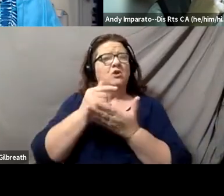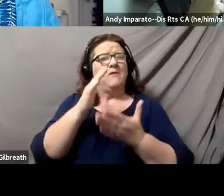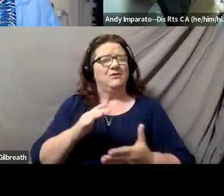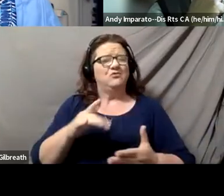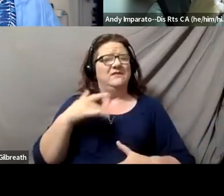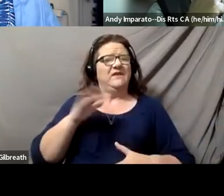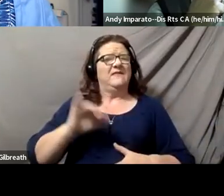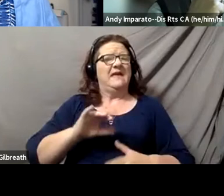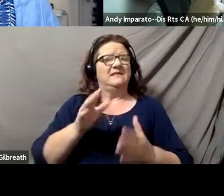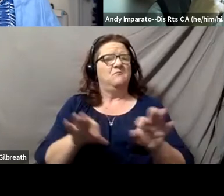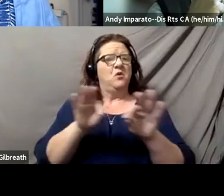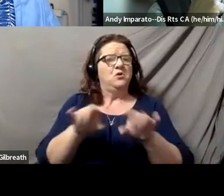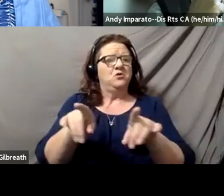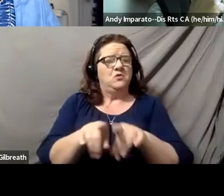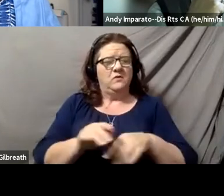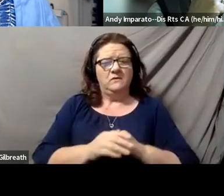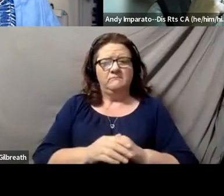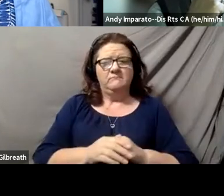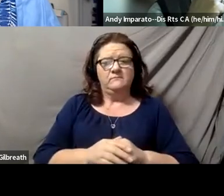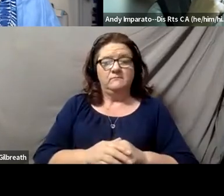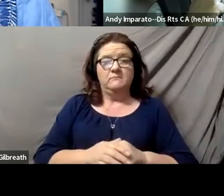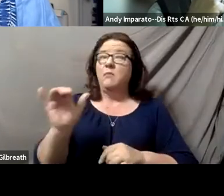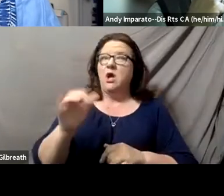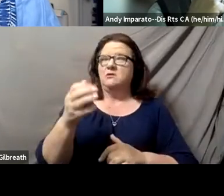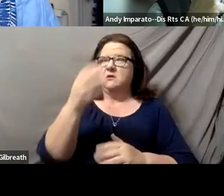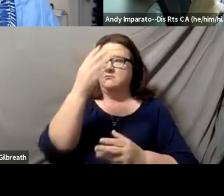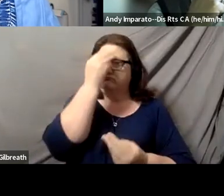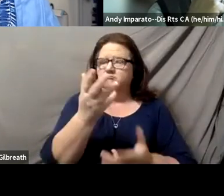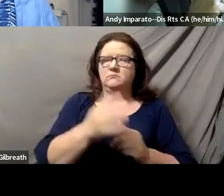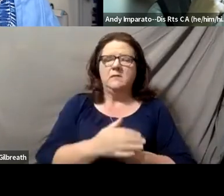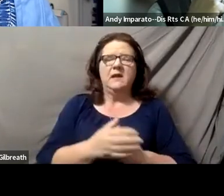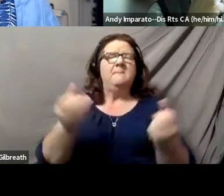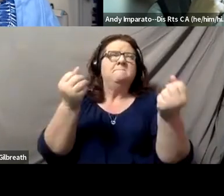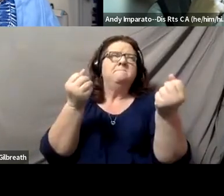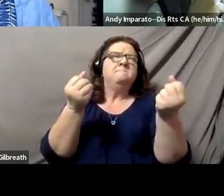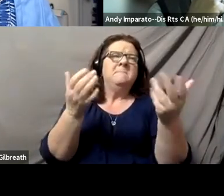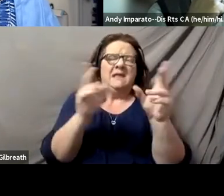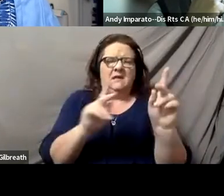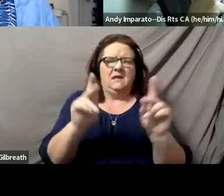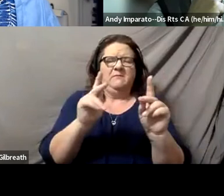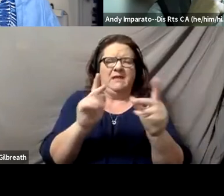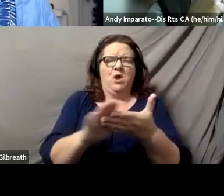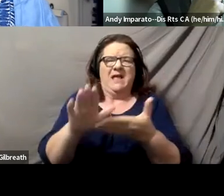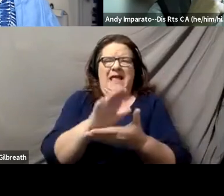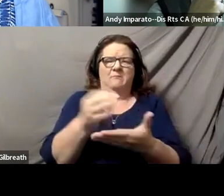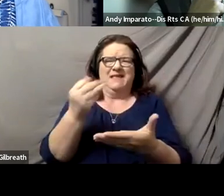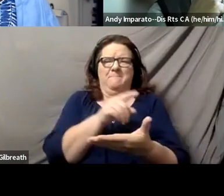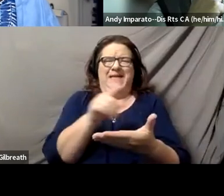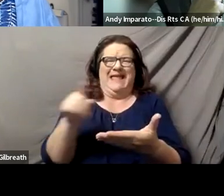But I also want to say that there are many people on campus, campuses.